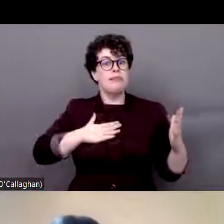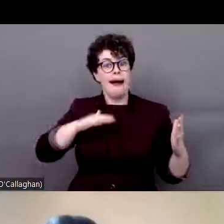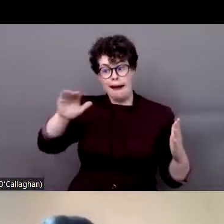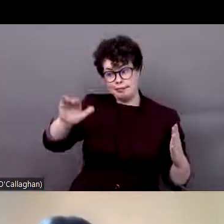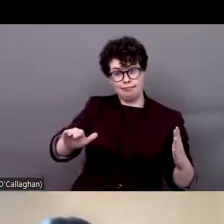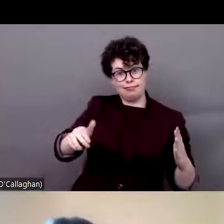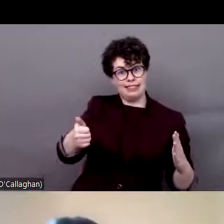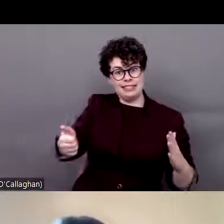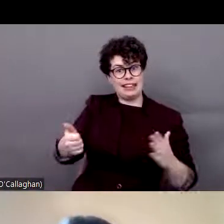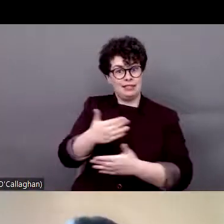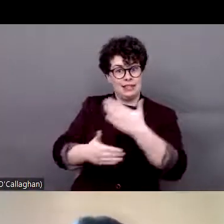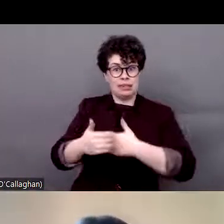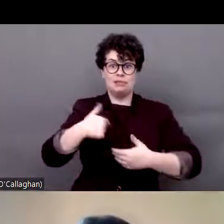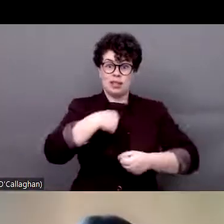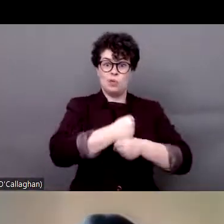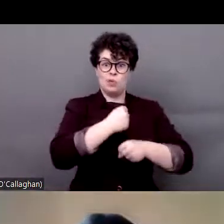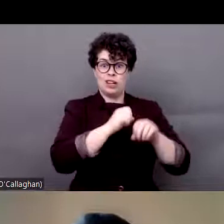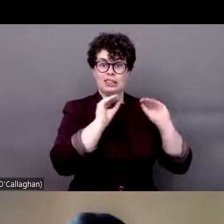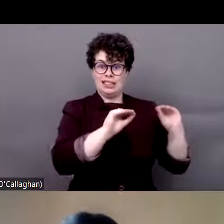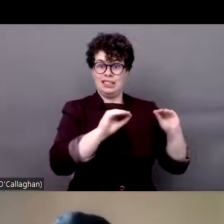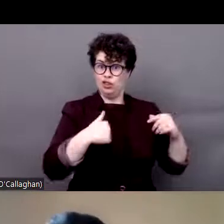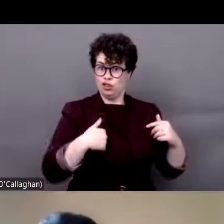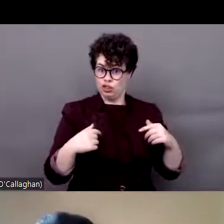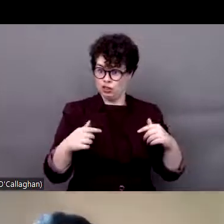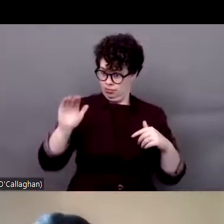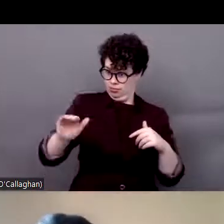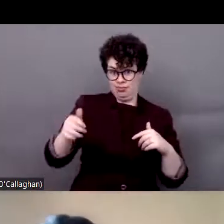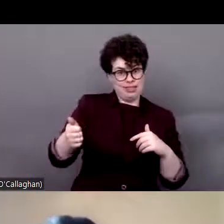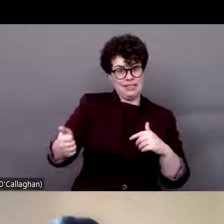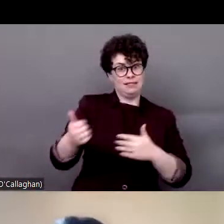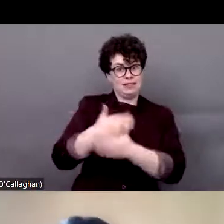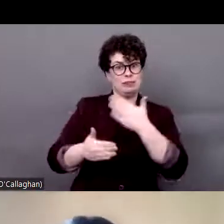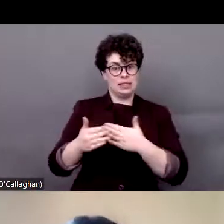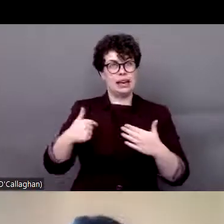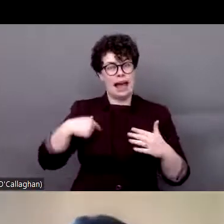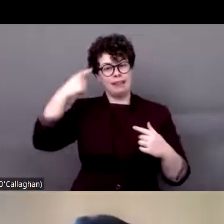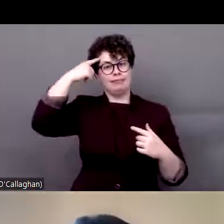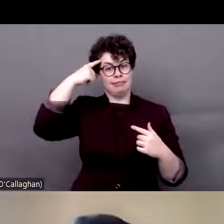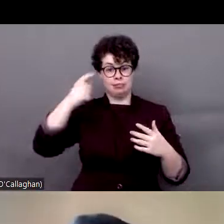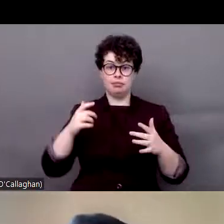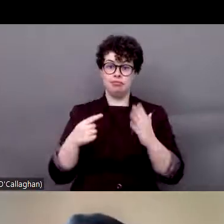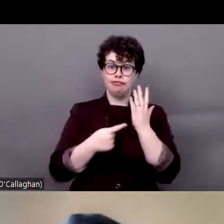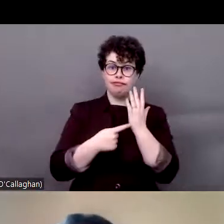a teacher, and I always remember that we didn't